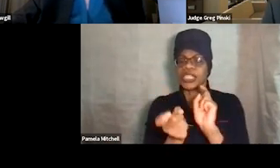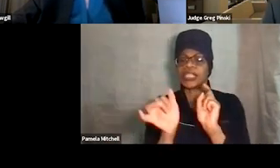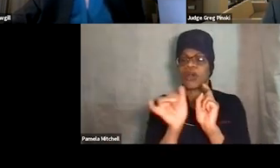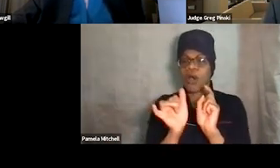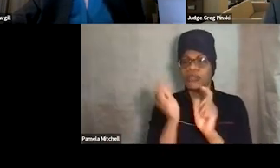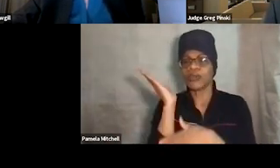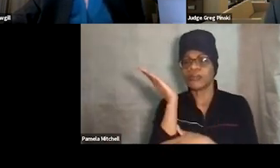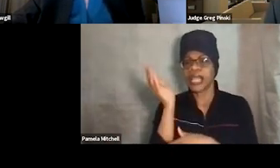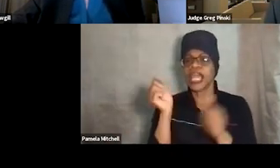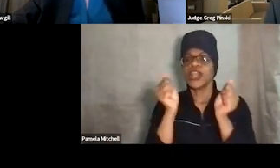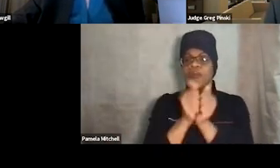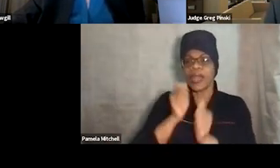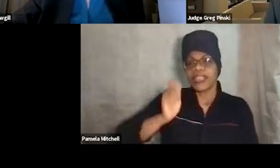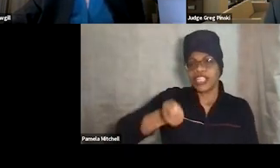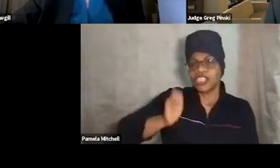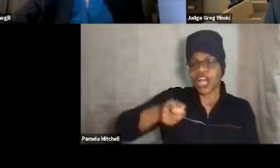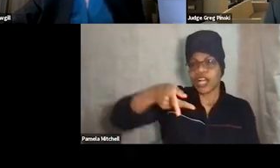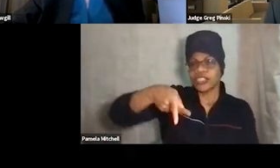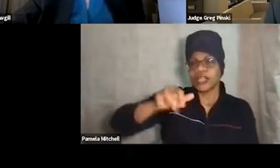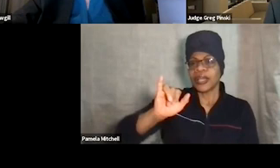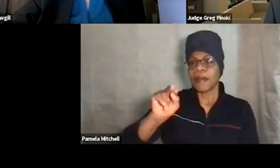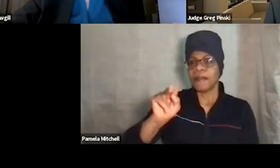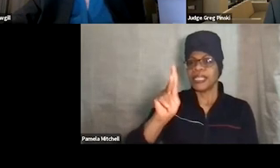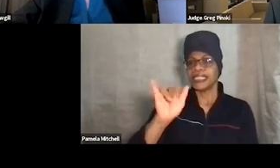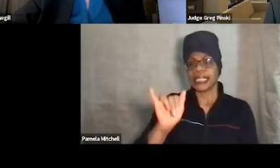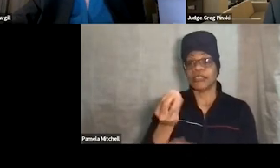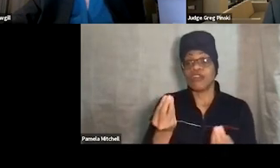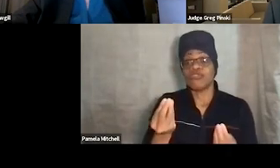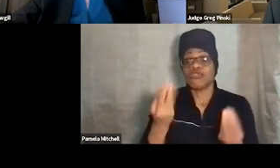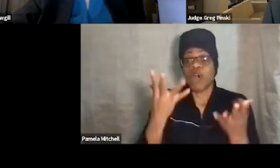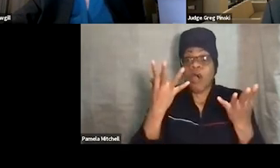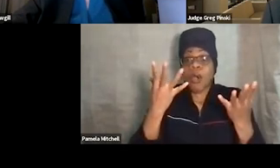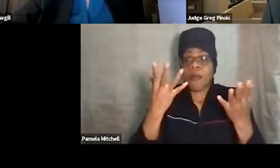We have a lot of material to cover, and so I'm gonna go ahead and just jump in.